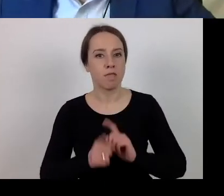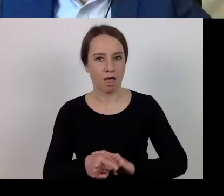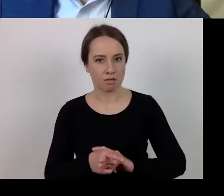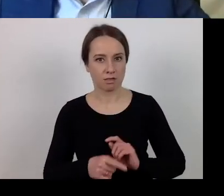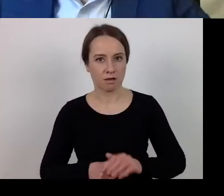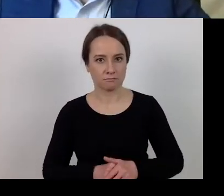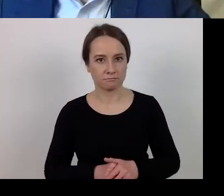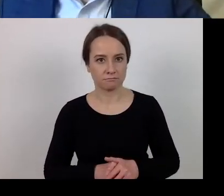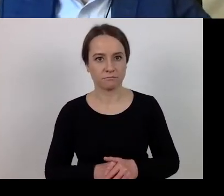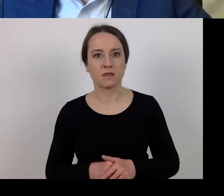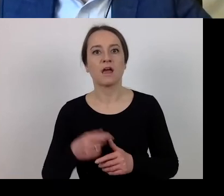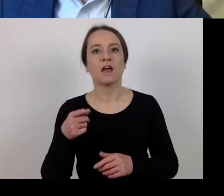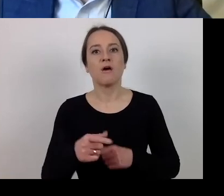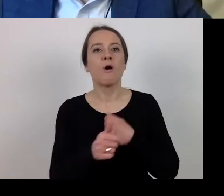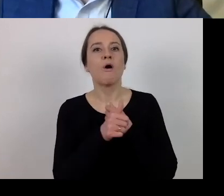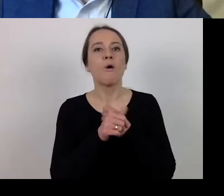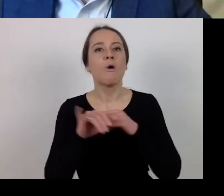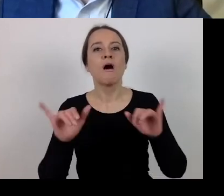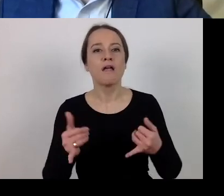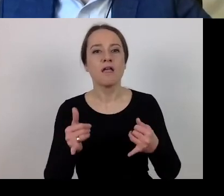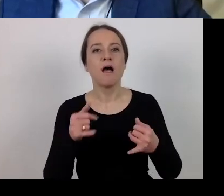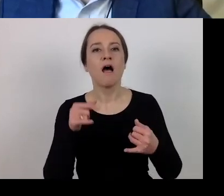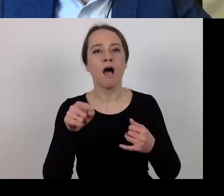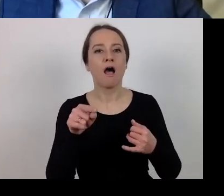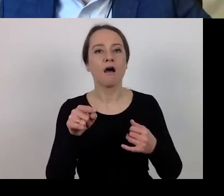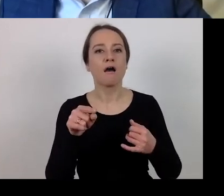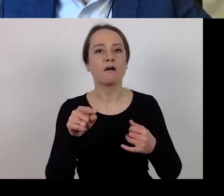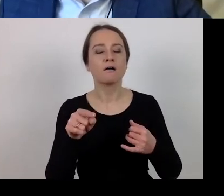As far as applying for funding is concerned,